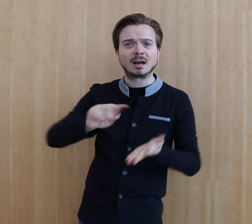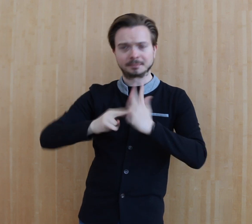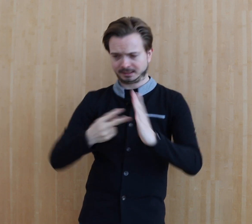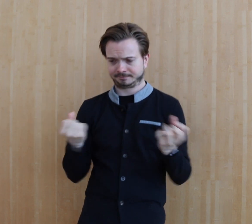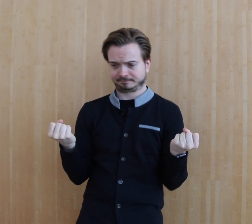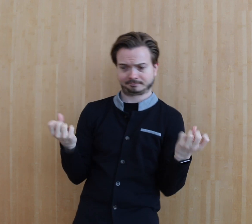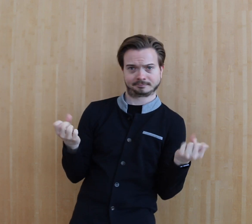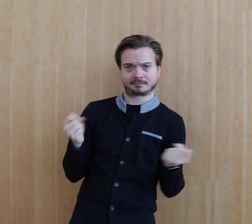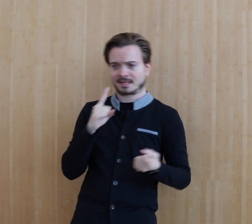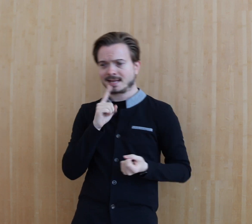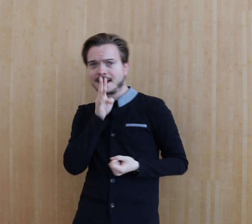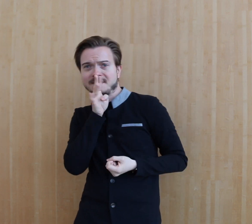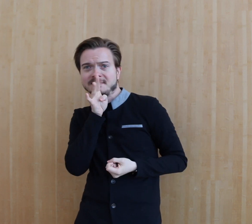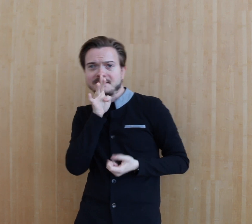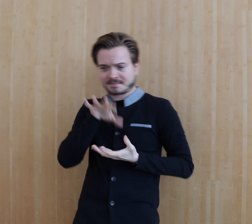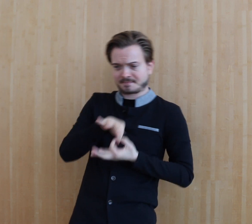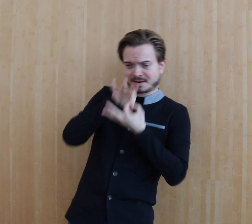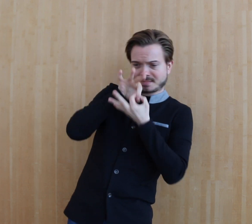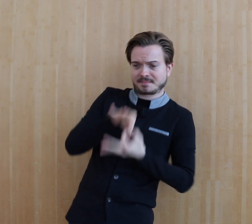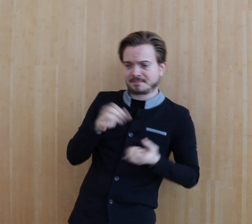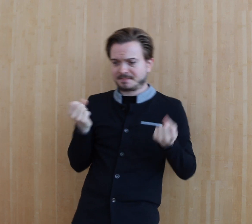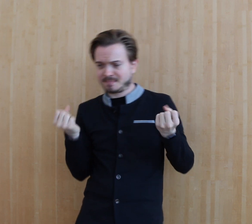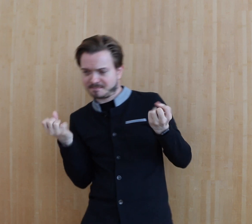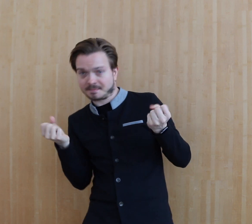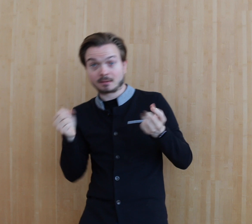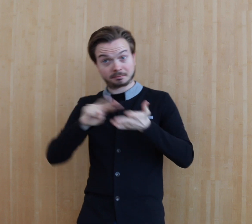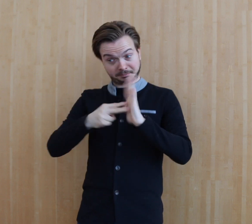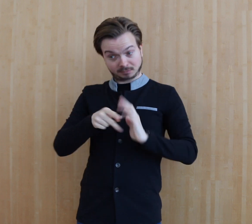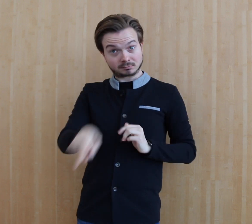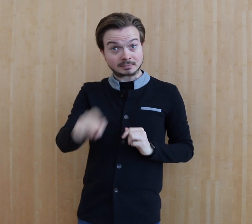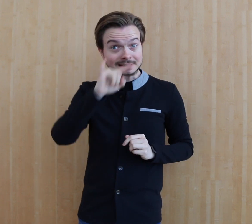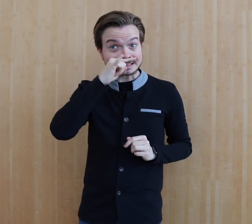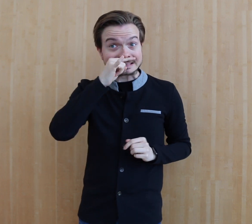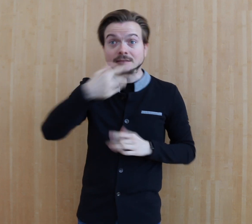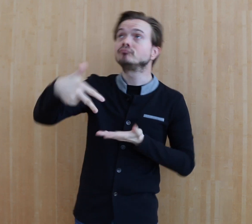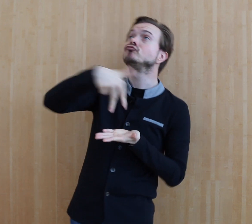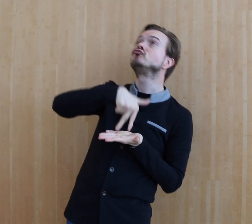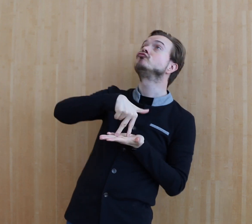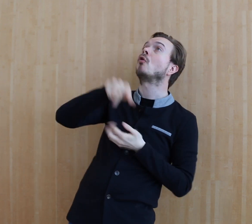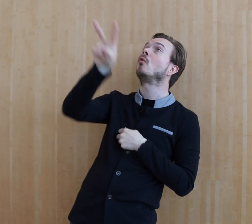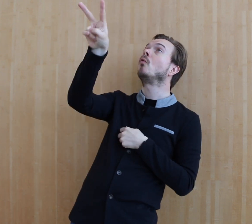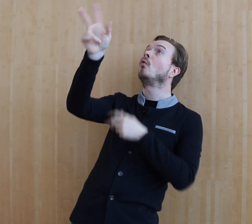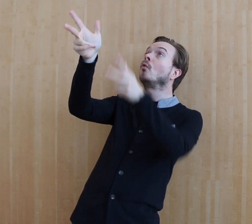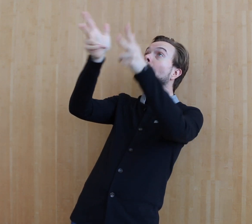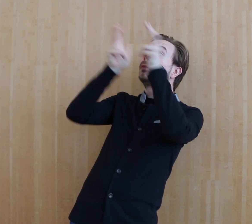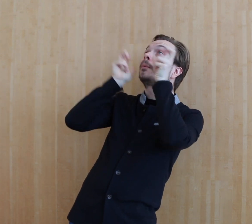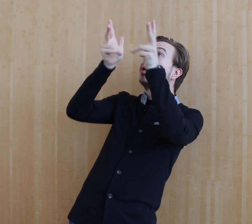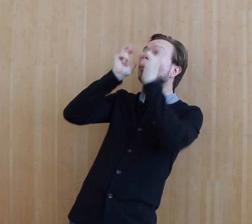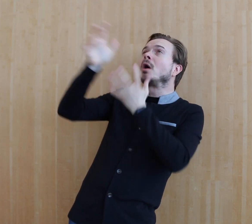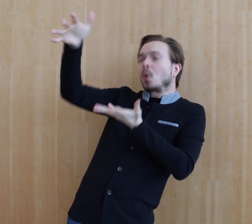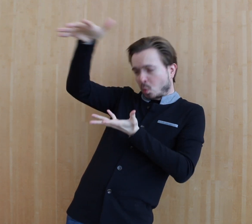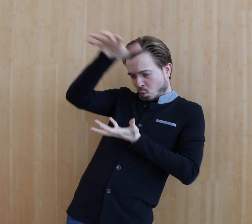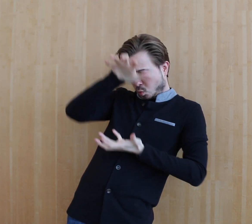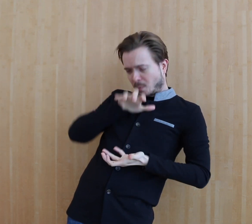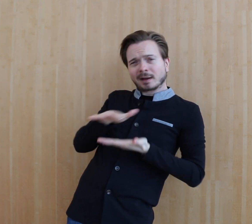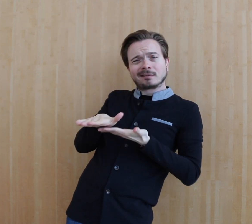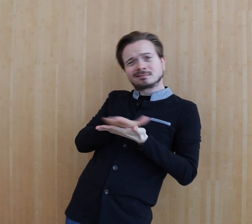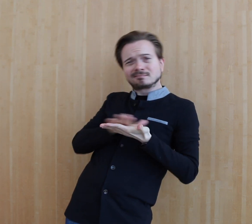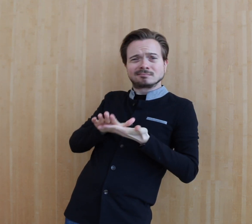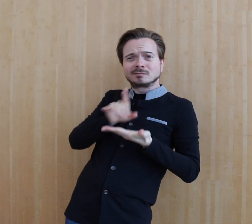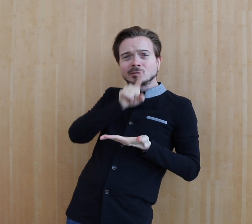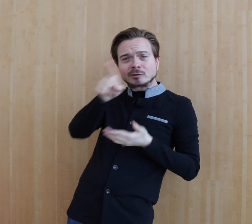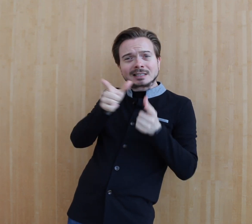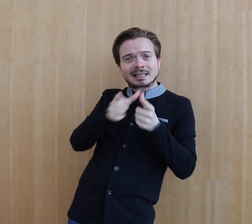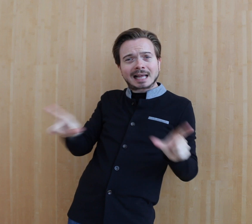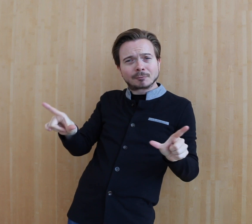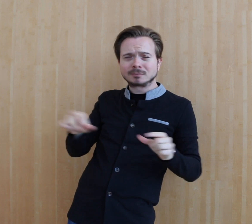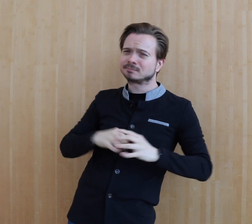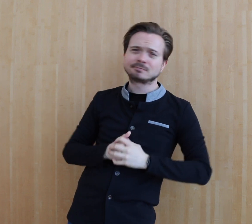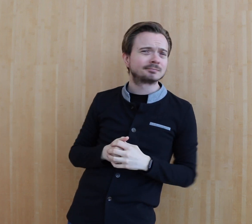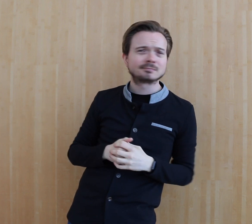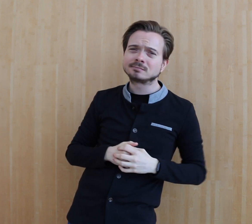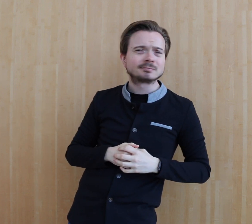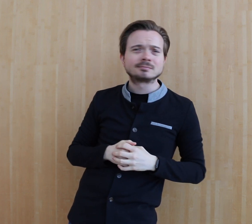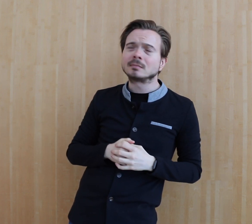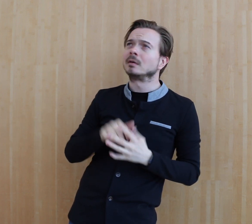So now imagine that we have this child watching a simultaneous combination of sign and speech in which neither is really presented in totality to the child.